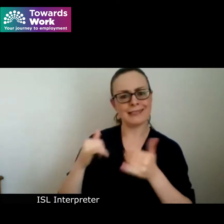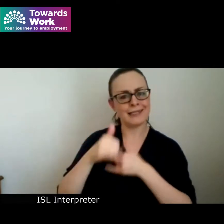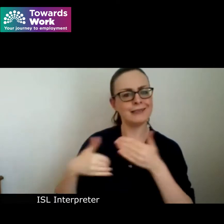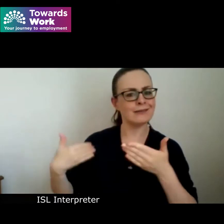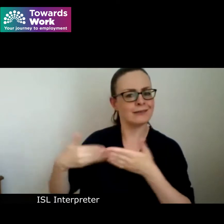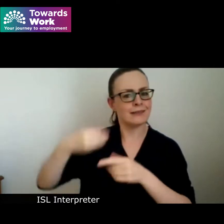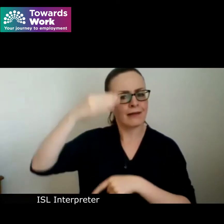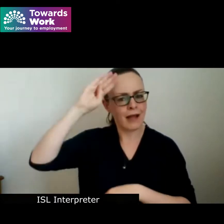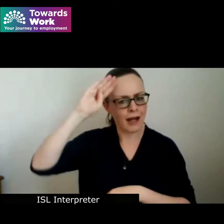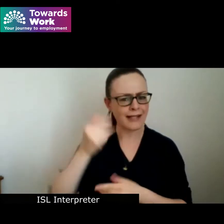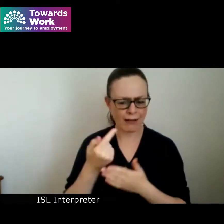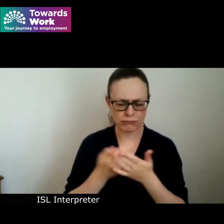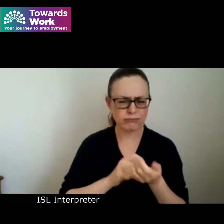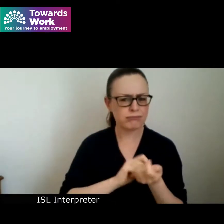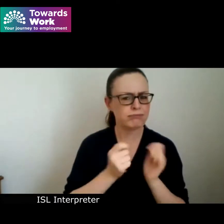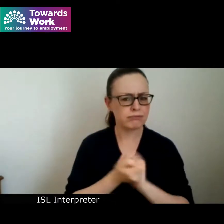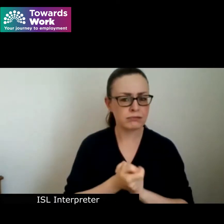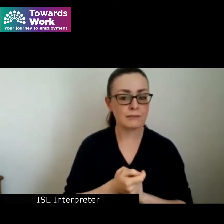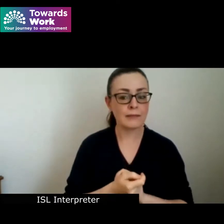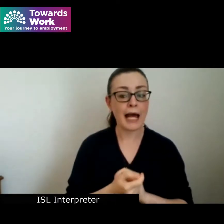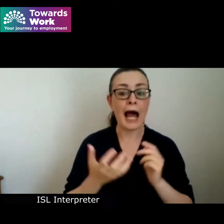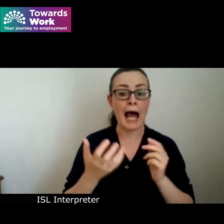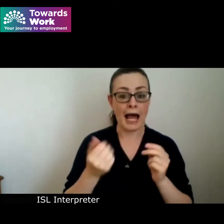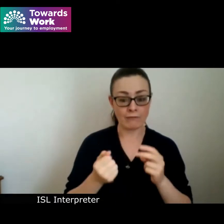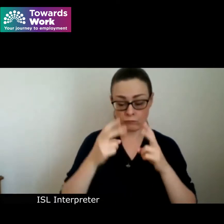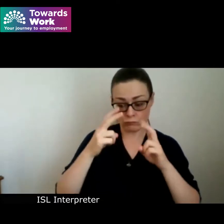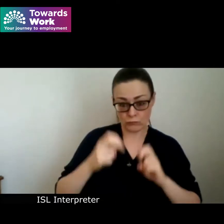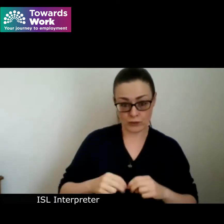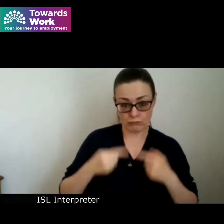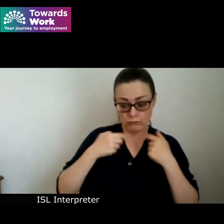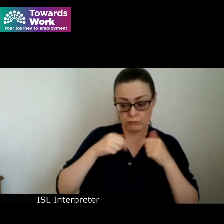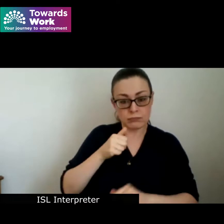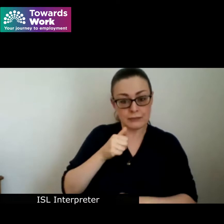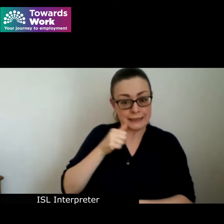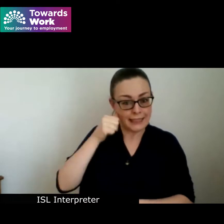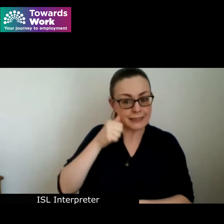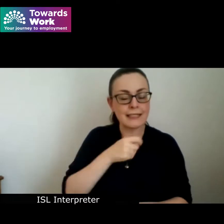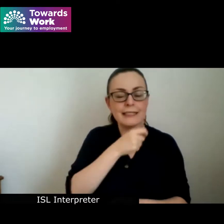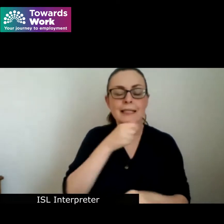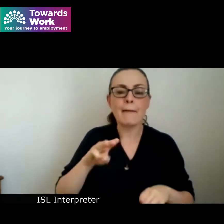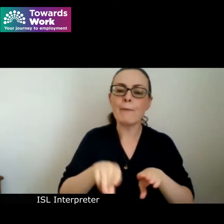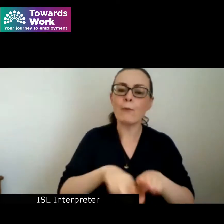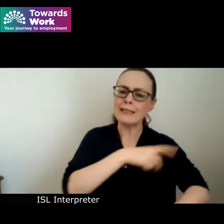to the latest study by the NDA launched yesterday people with disabilities still face a major